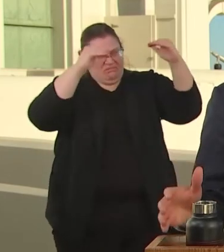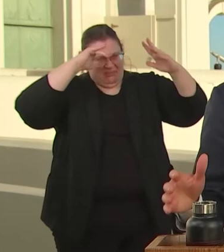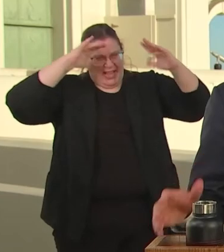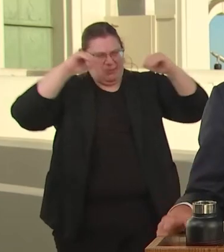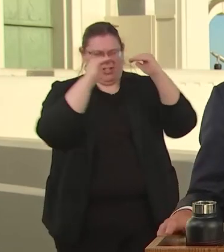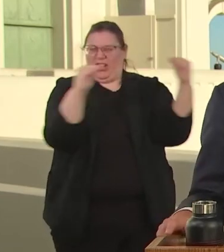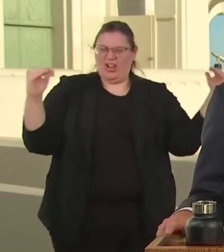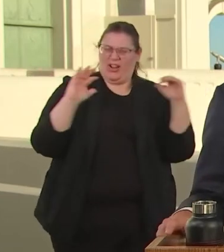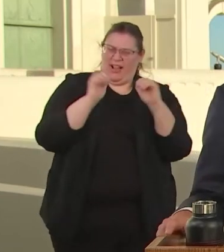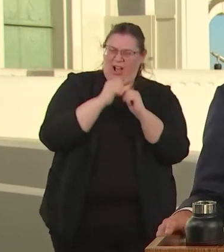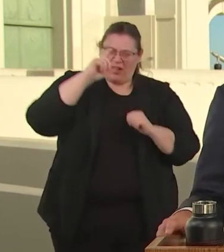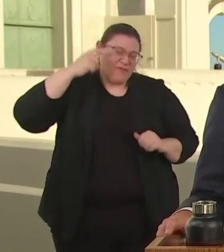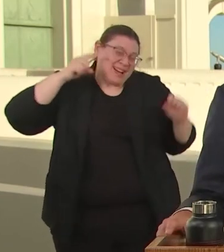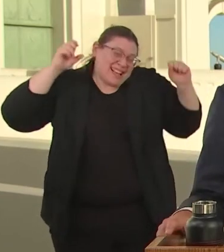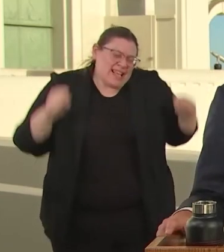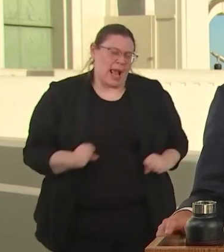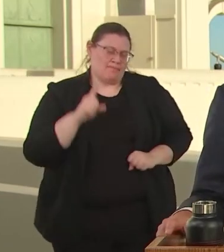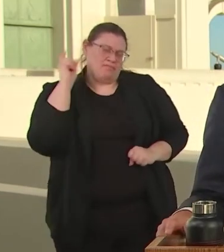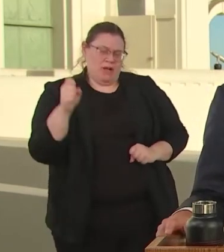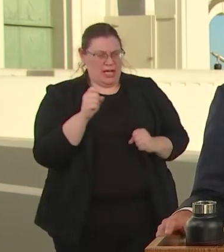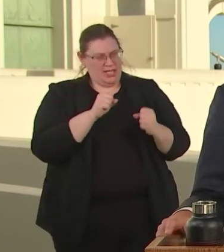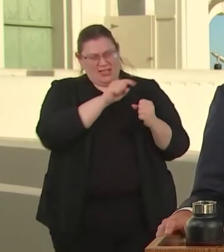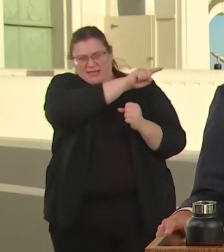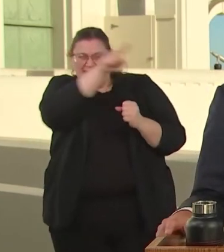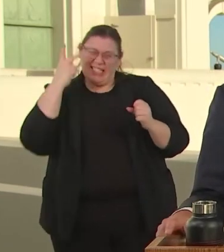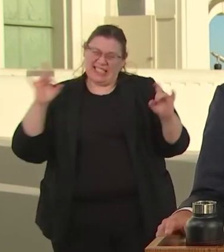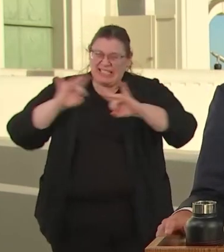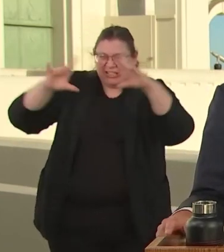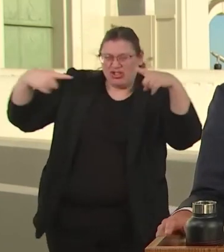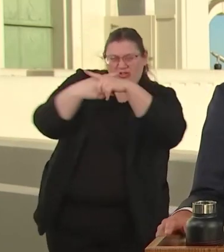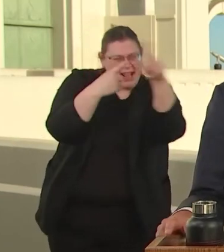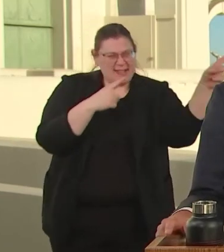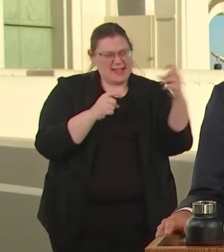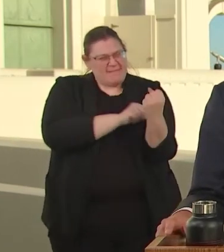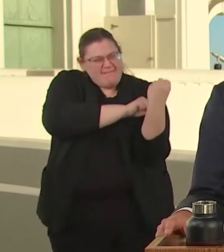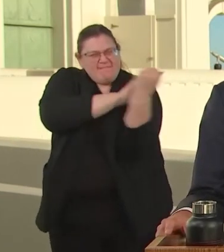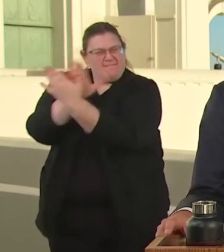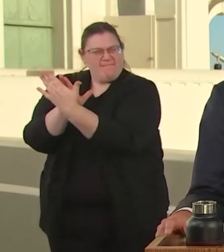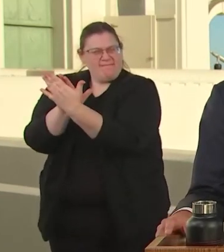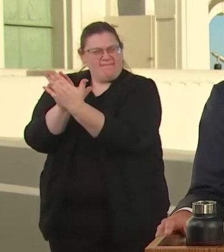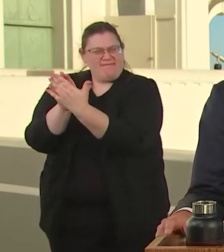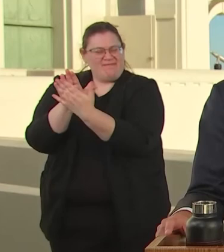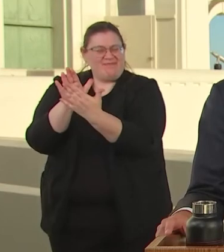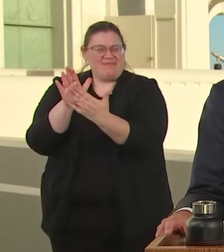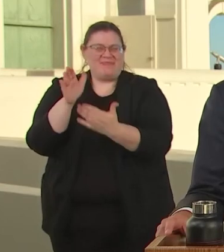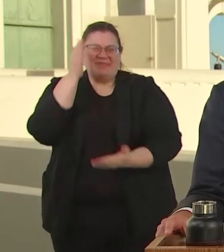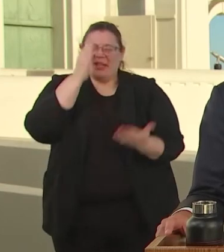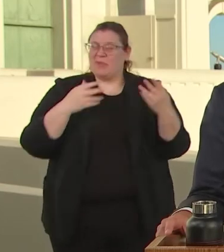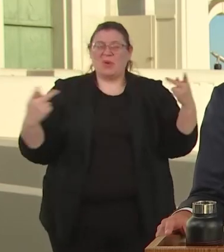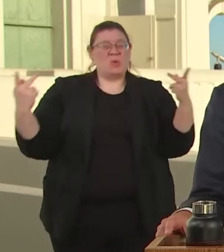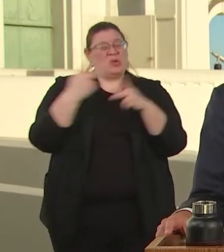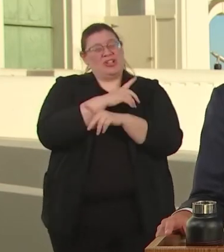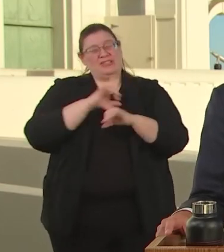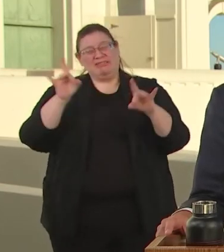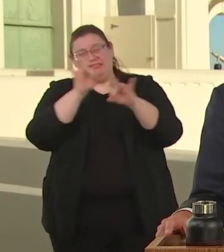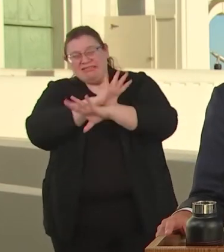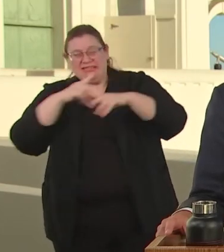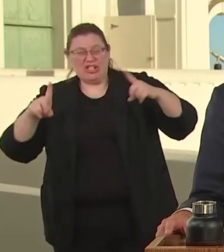US. THERE IS PERHAPS NO GREATER CRISIS IN AMERICA THAN OUR POVERTY CRISIS.